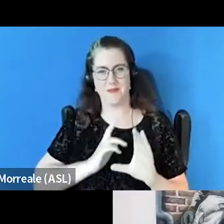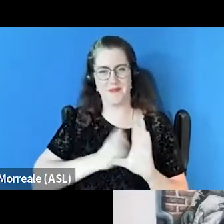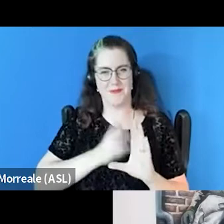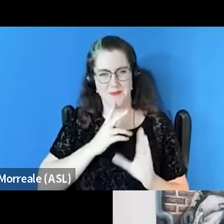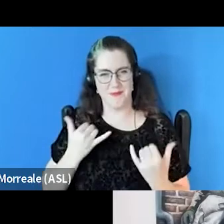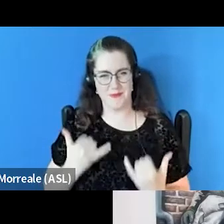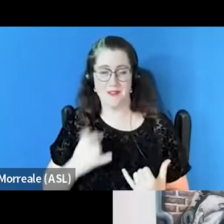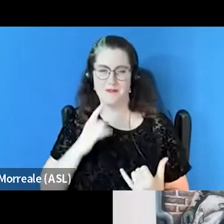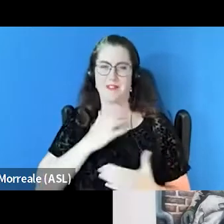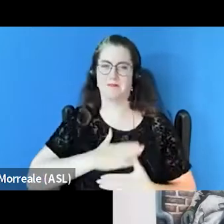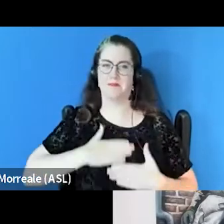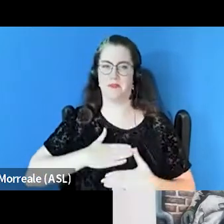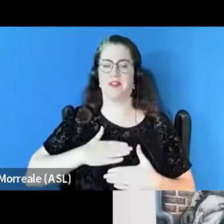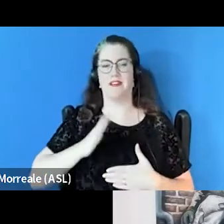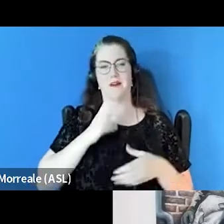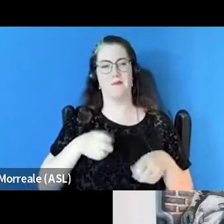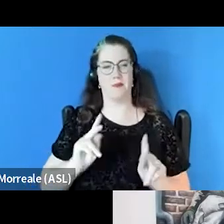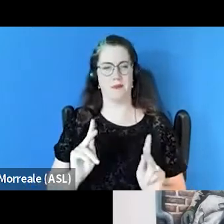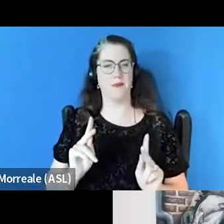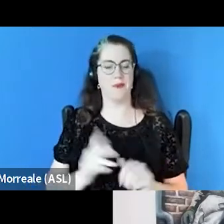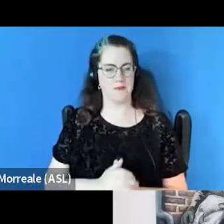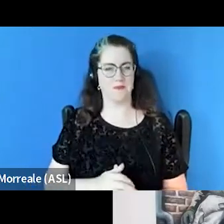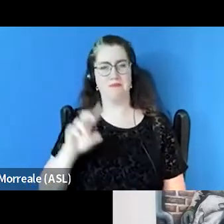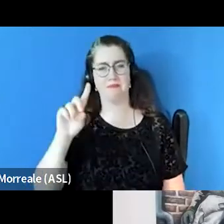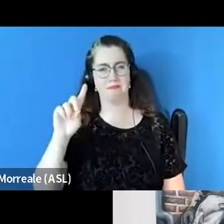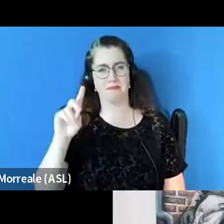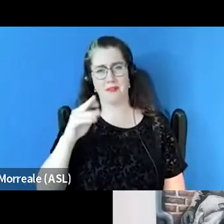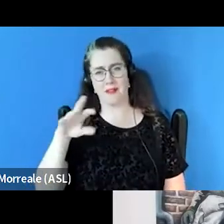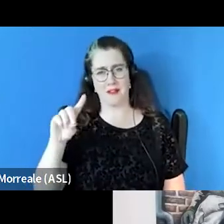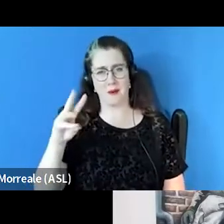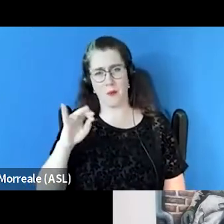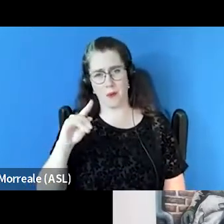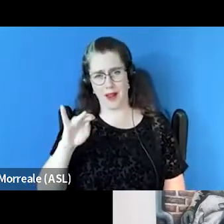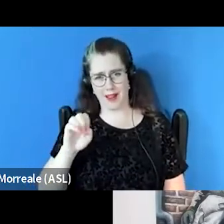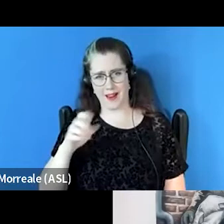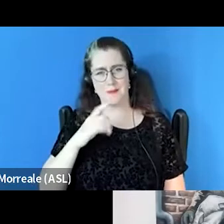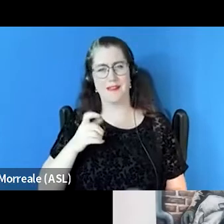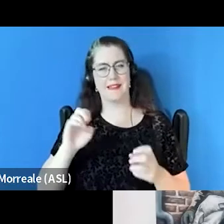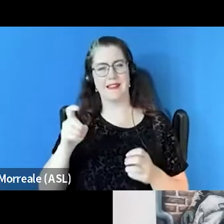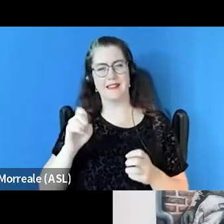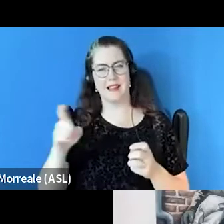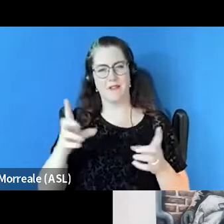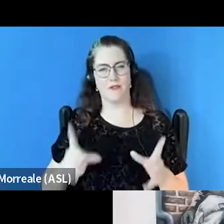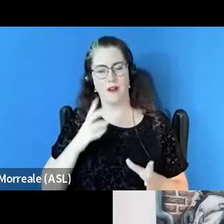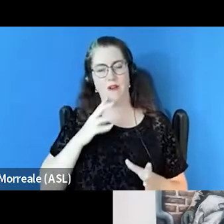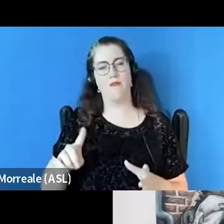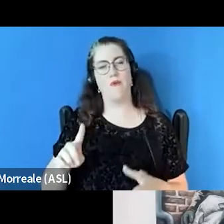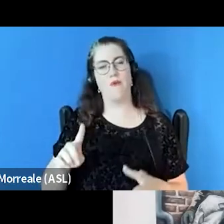Really appreciate the opportunity. Donald Whitehead, I am the Executive Director of the National Coalition for the Homeless.